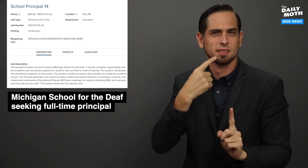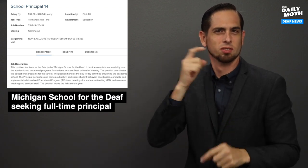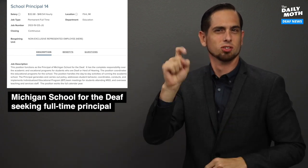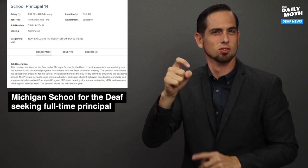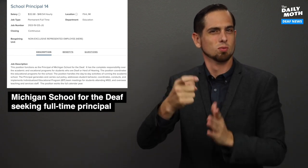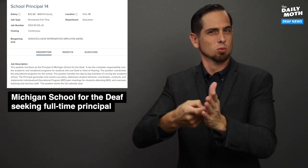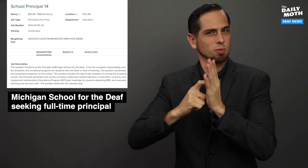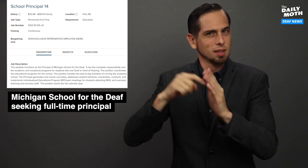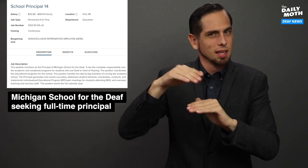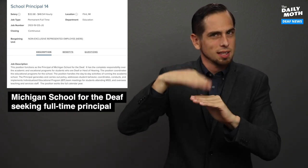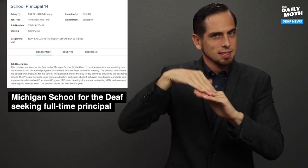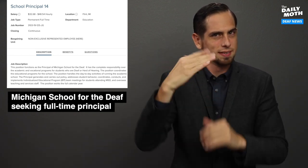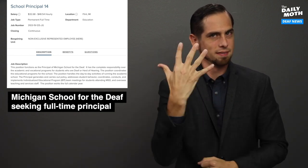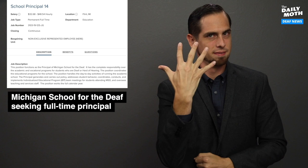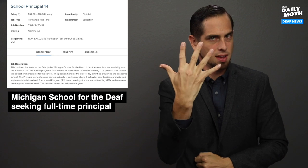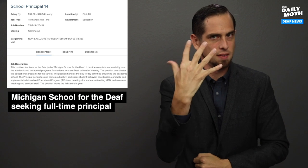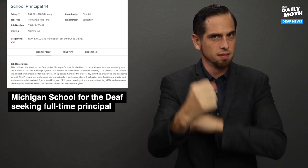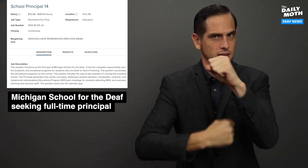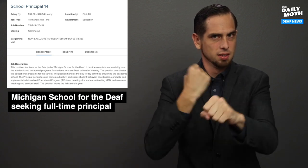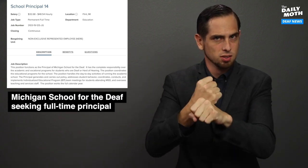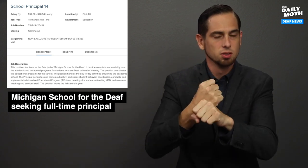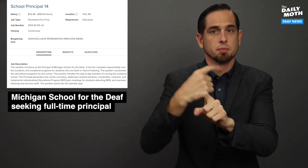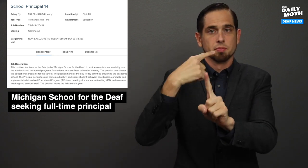they said it should require at least five years